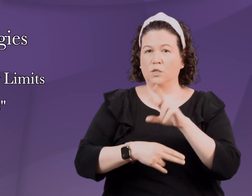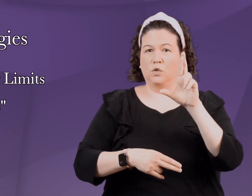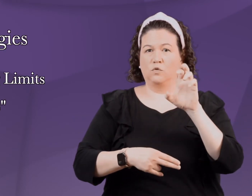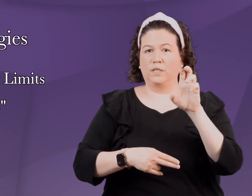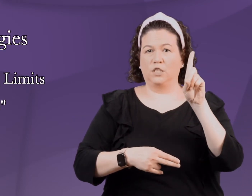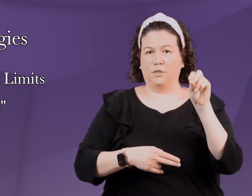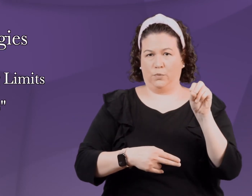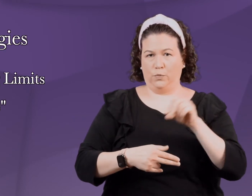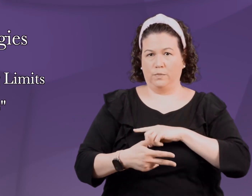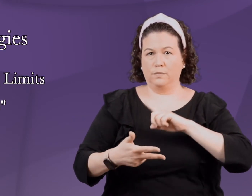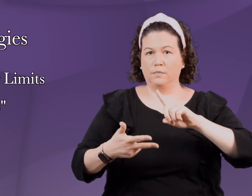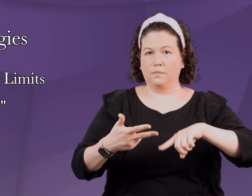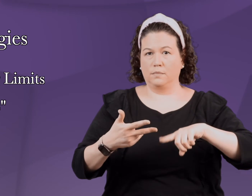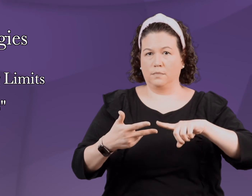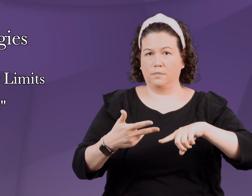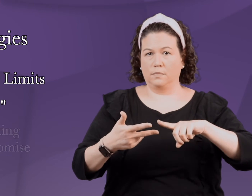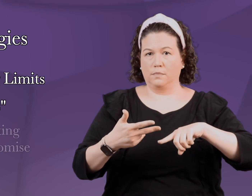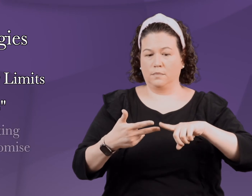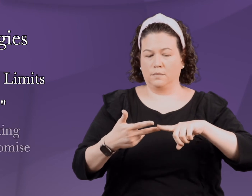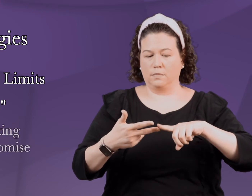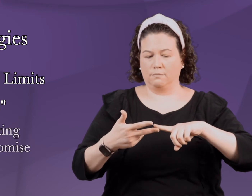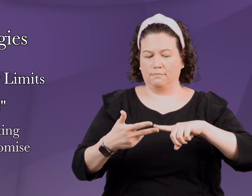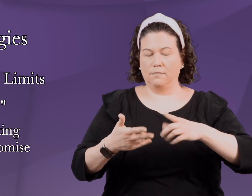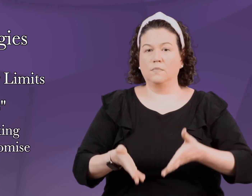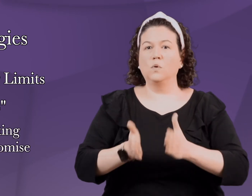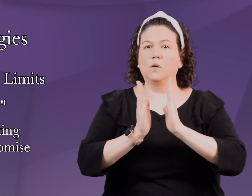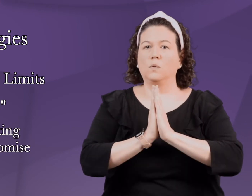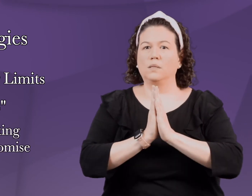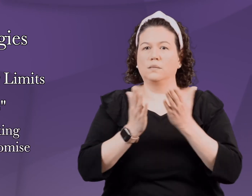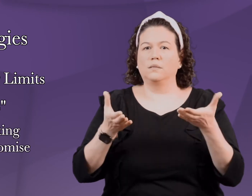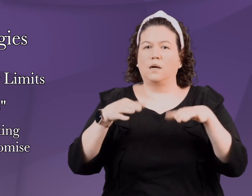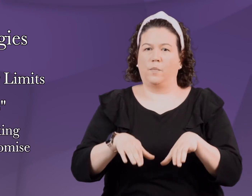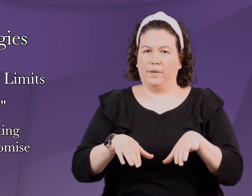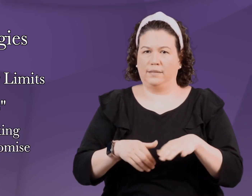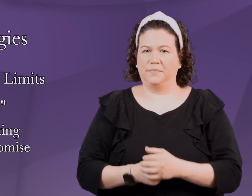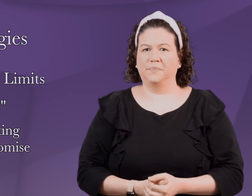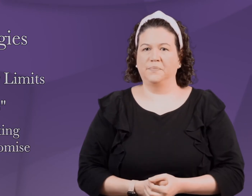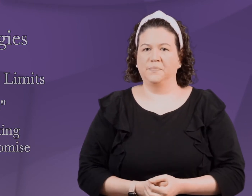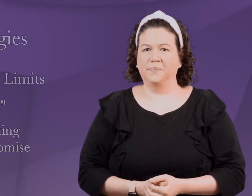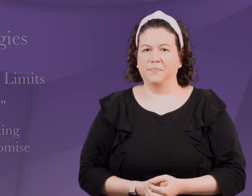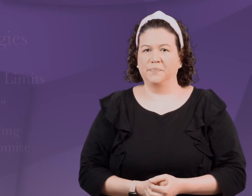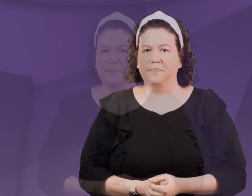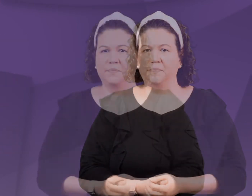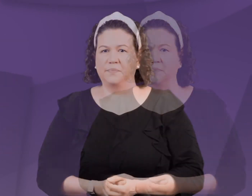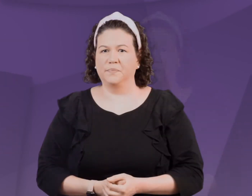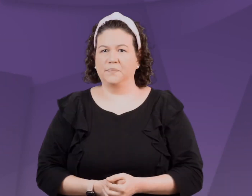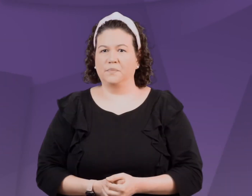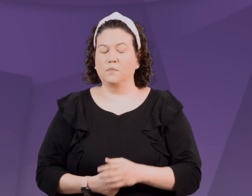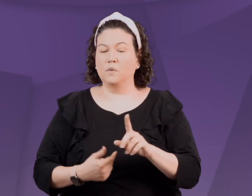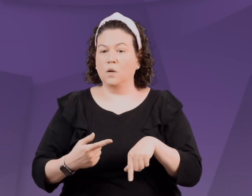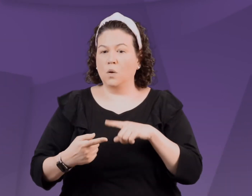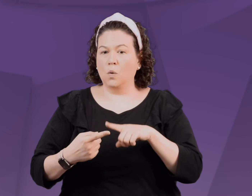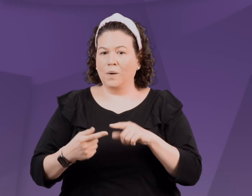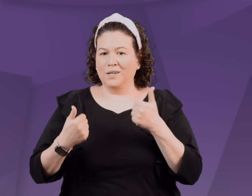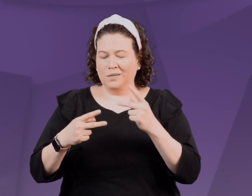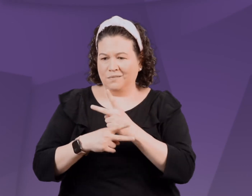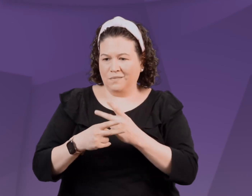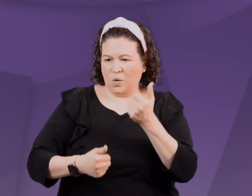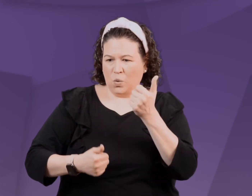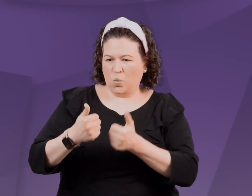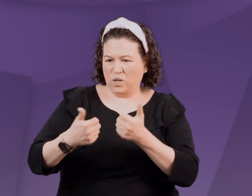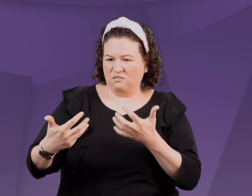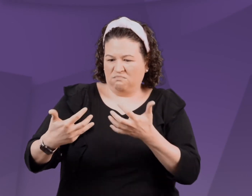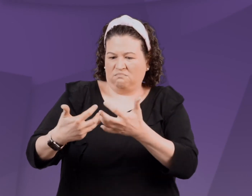They include setting limits, utilizing a re-do, and requesting a compromise.